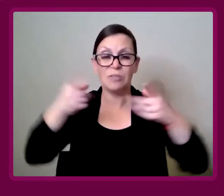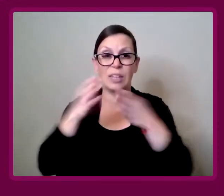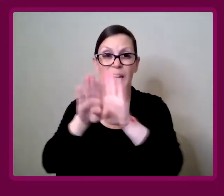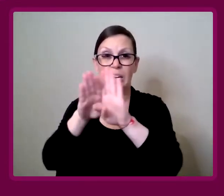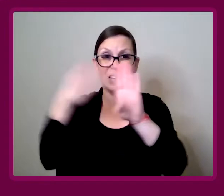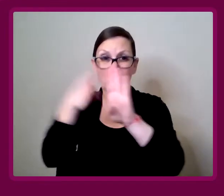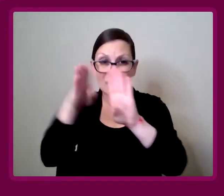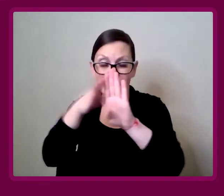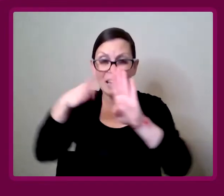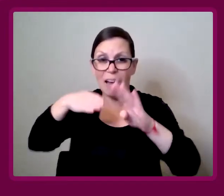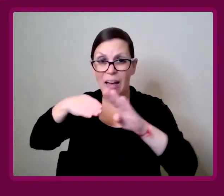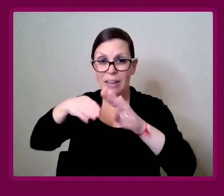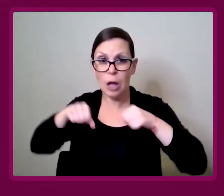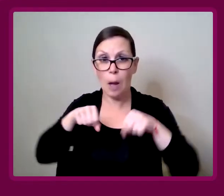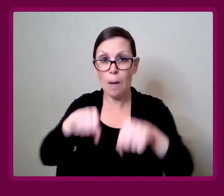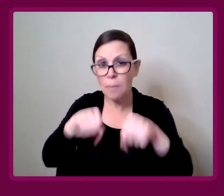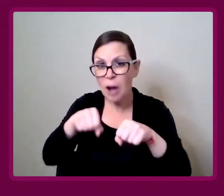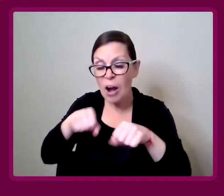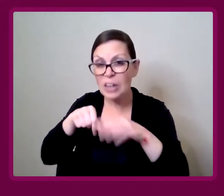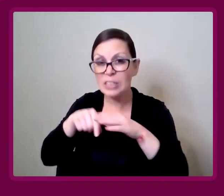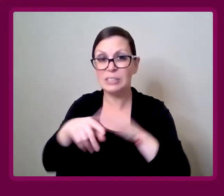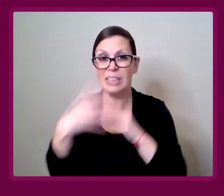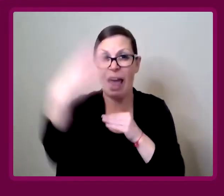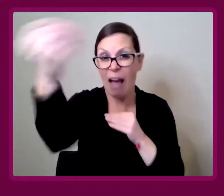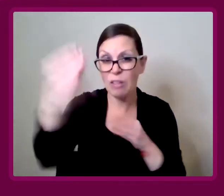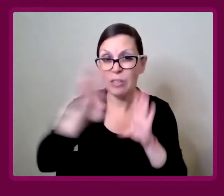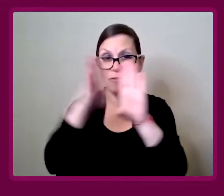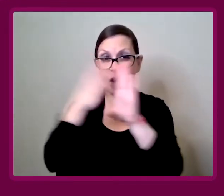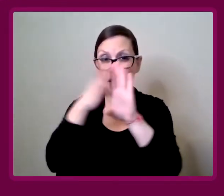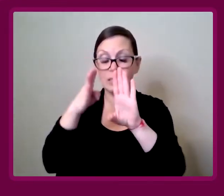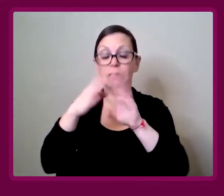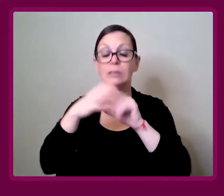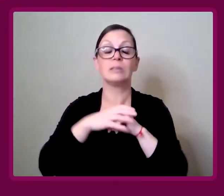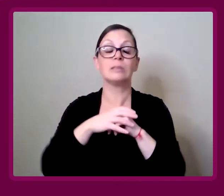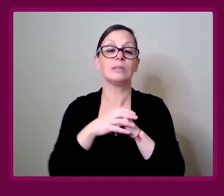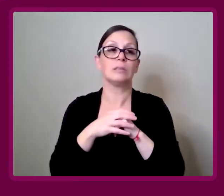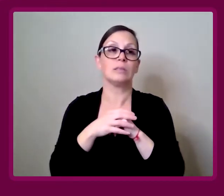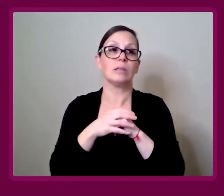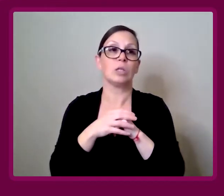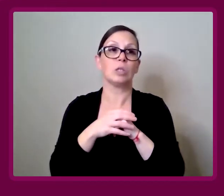Having those elements actually make everyone's lives easier.